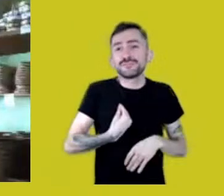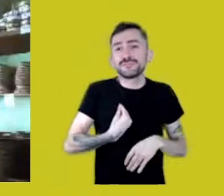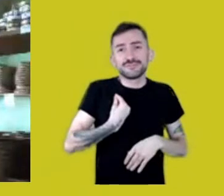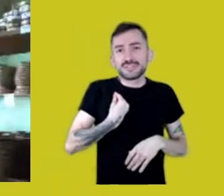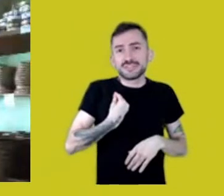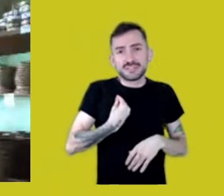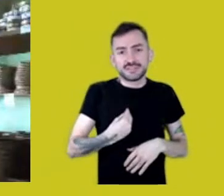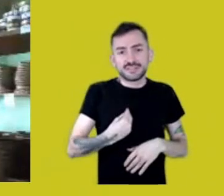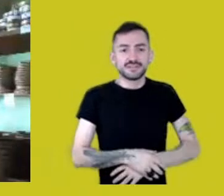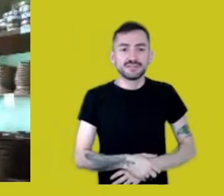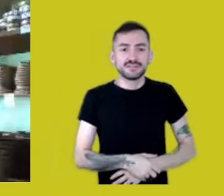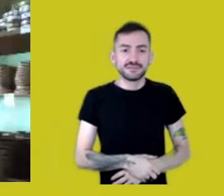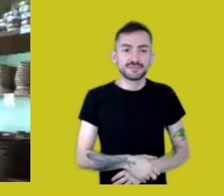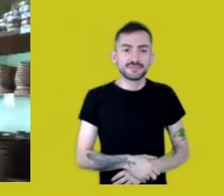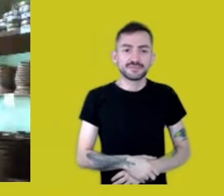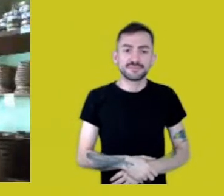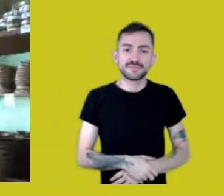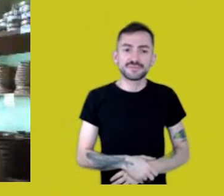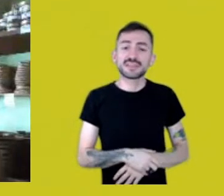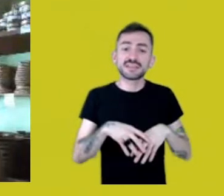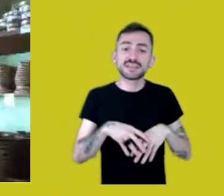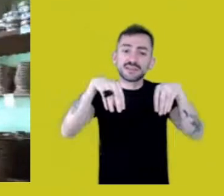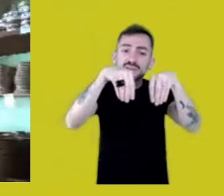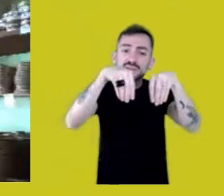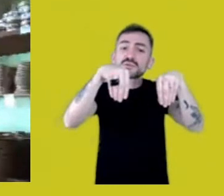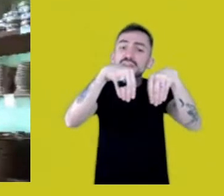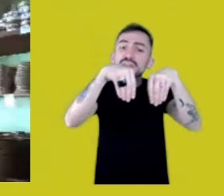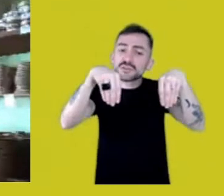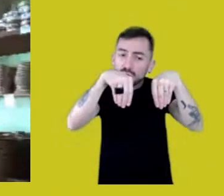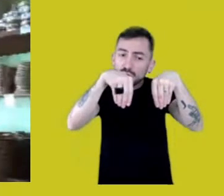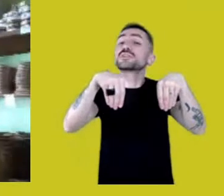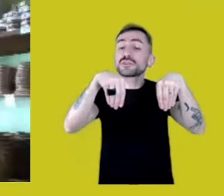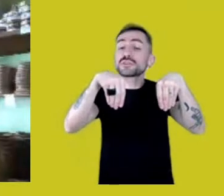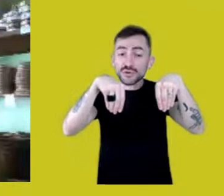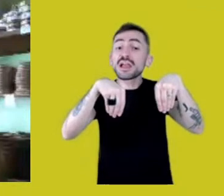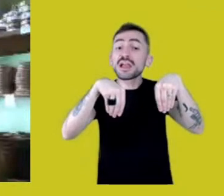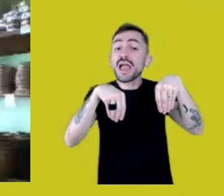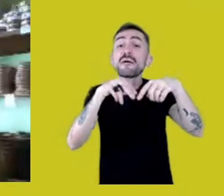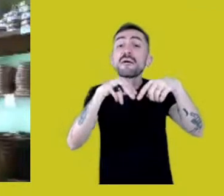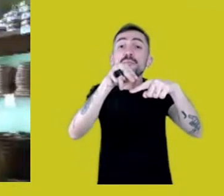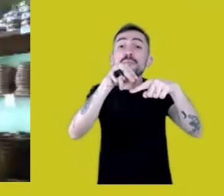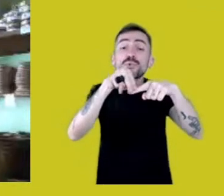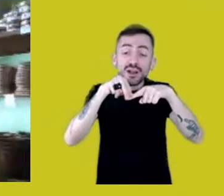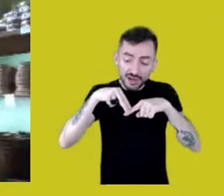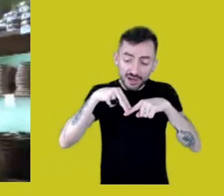and it is configured from our world perception.